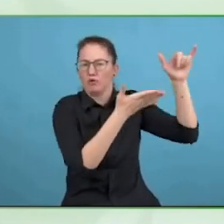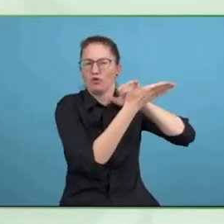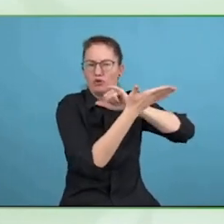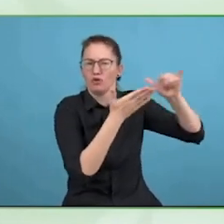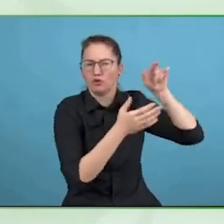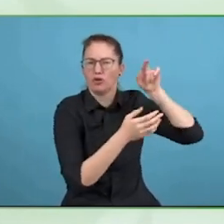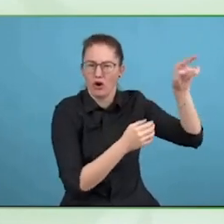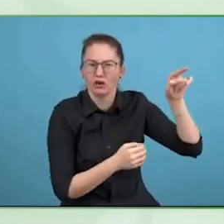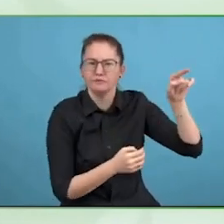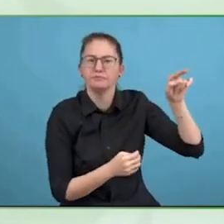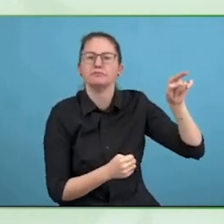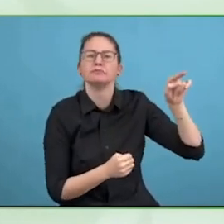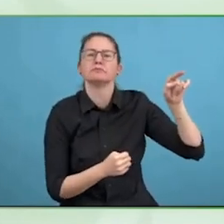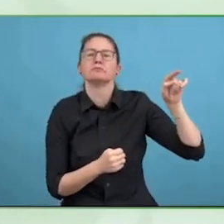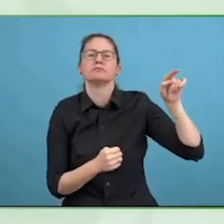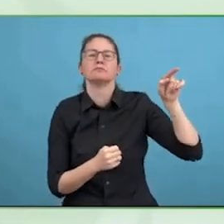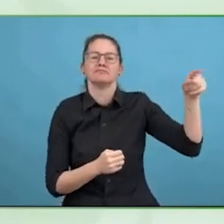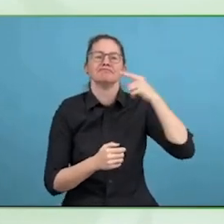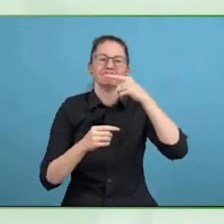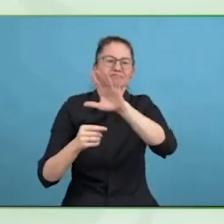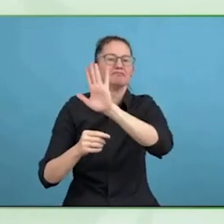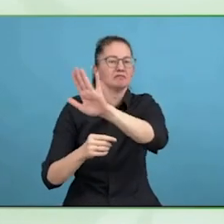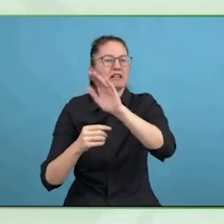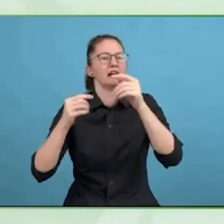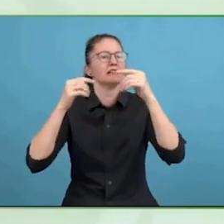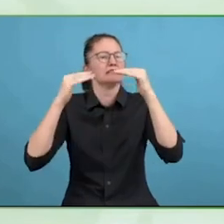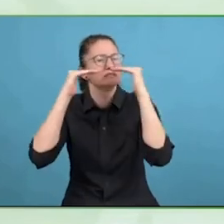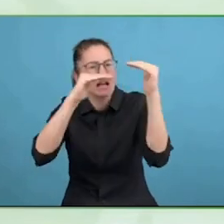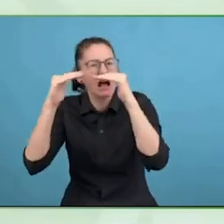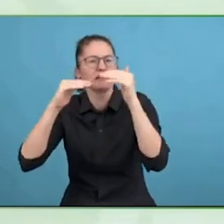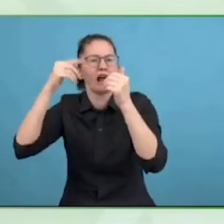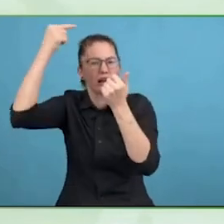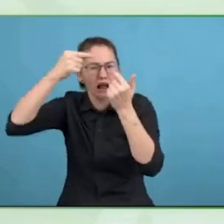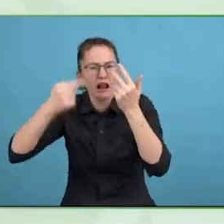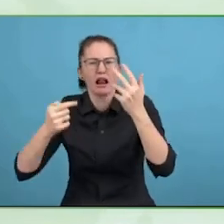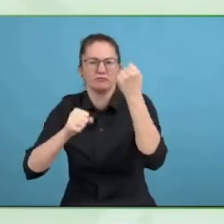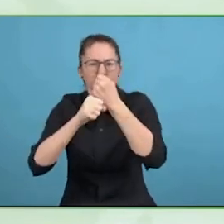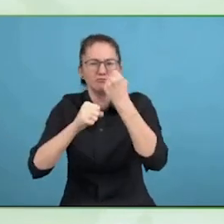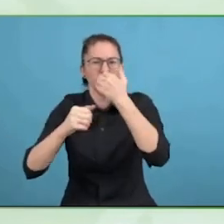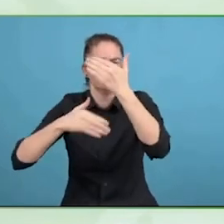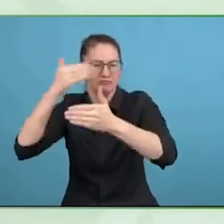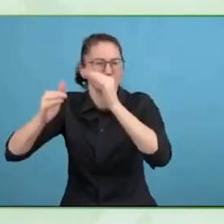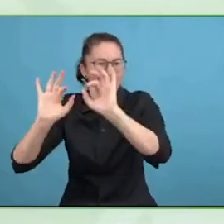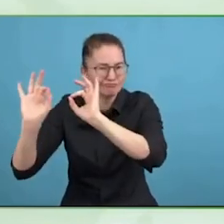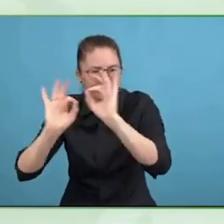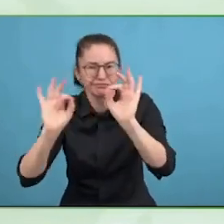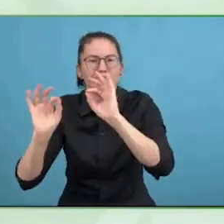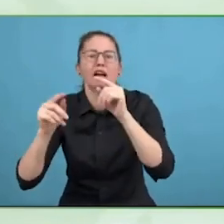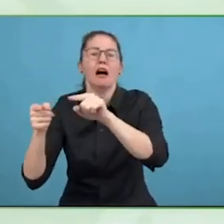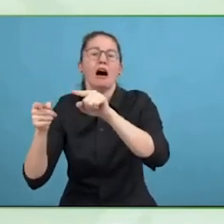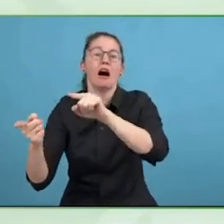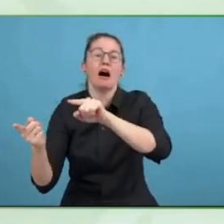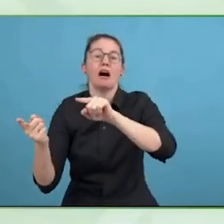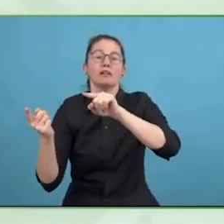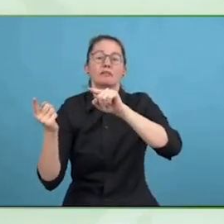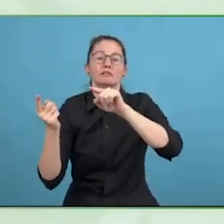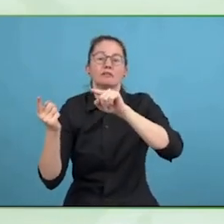countries the kind of practical guidance and corporate standard and the built environment which enables the property people to work towards